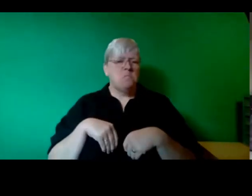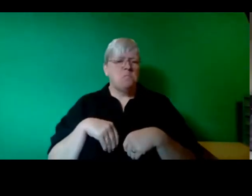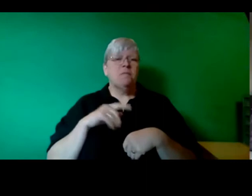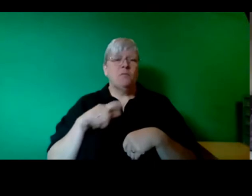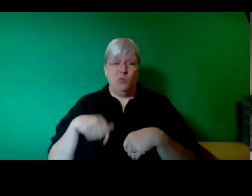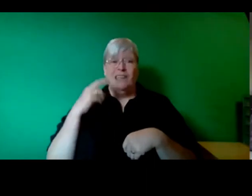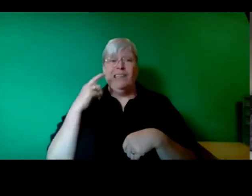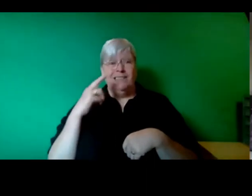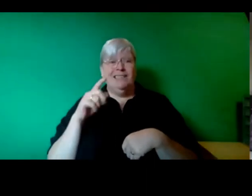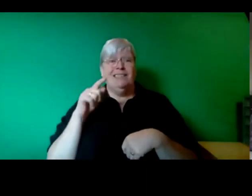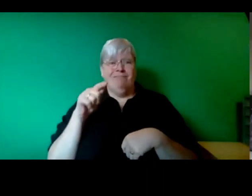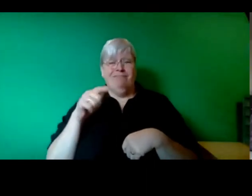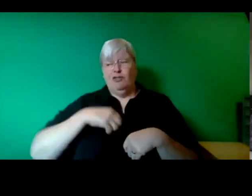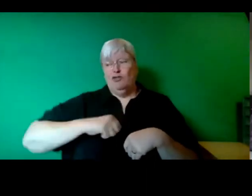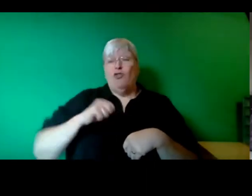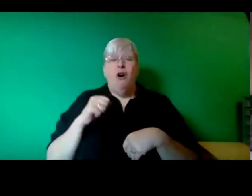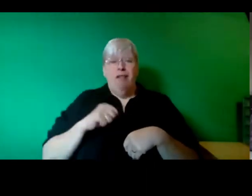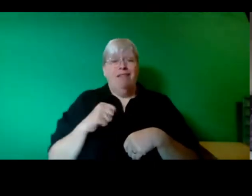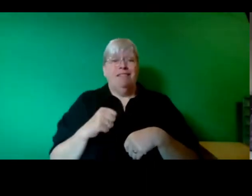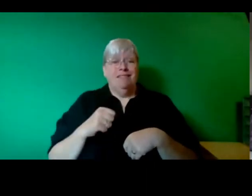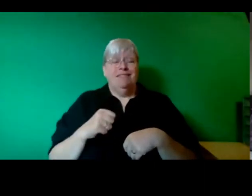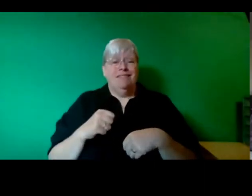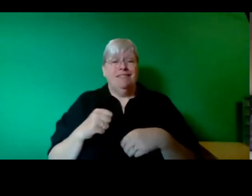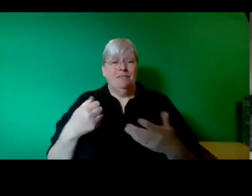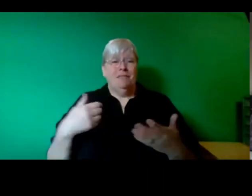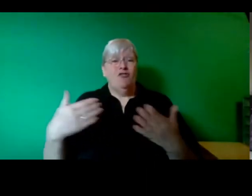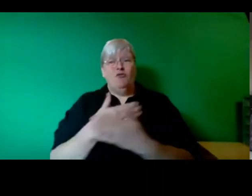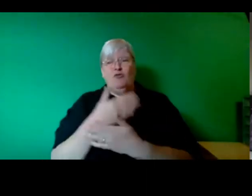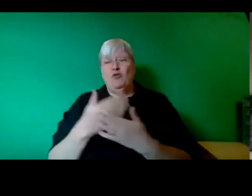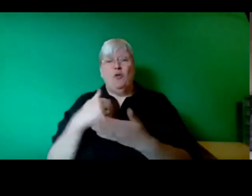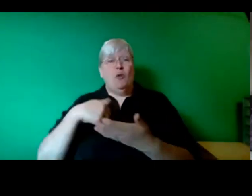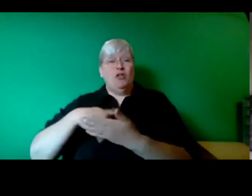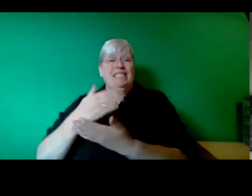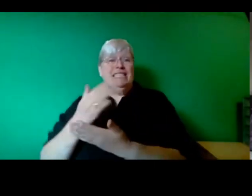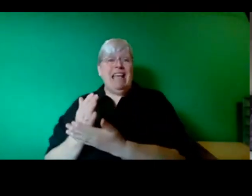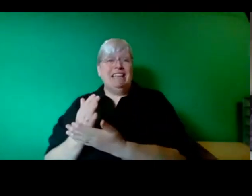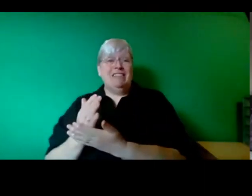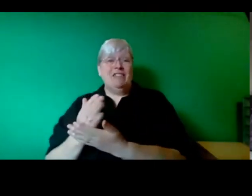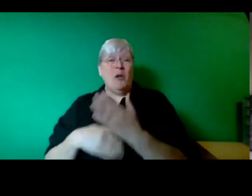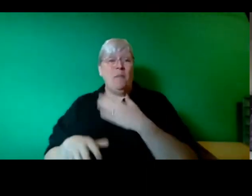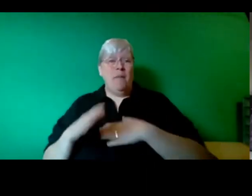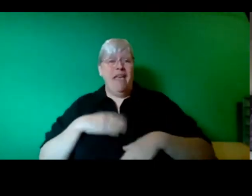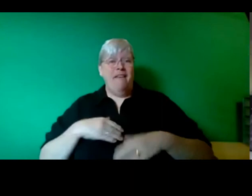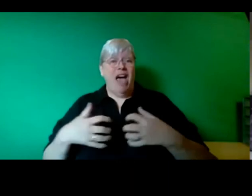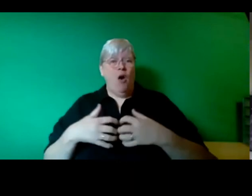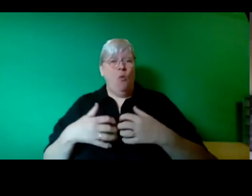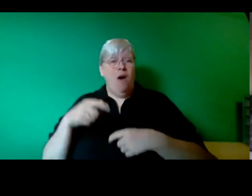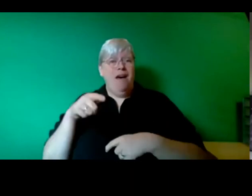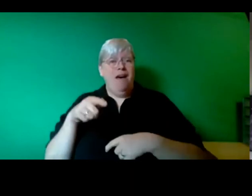in Scotland with the way the renewable sector is behaving so yes I was pleased that Sharon